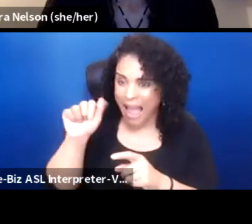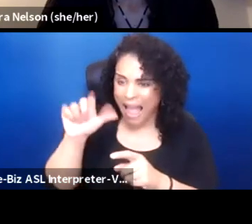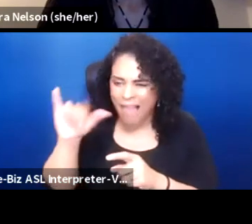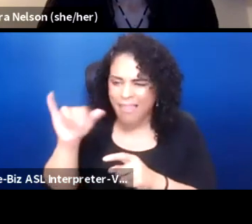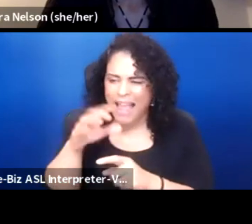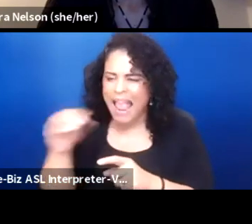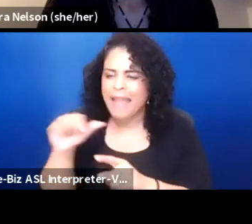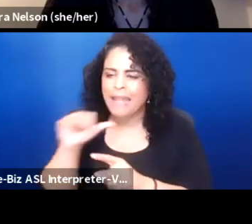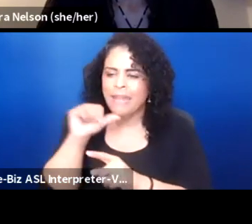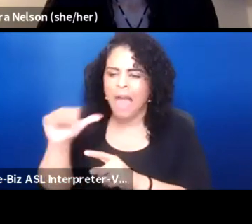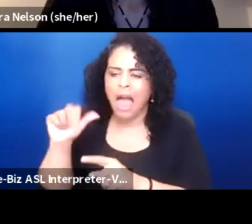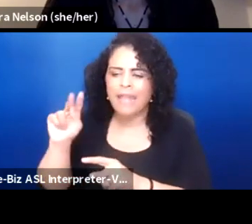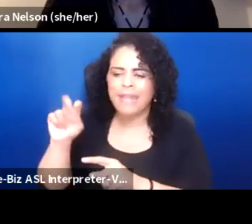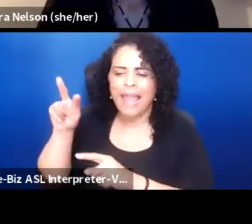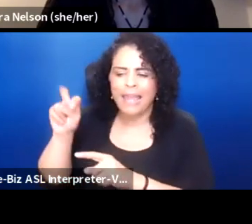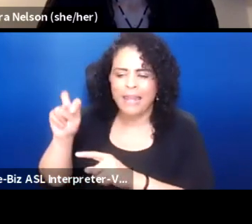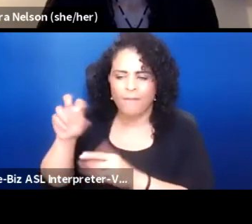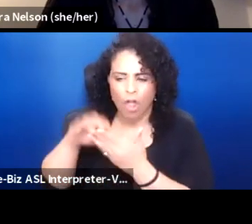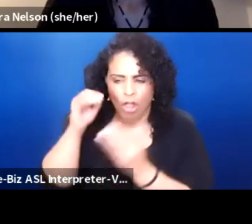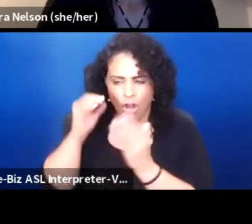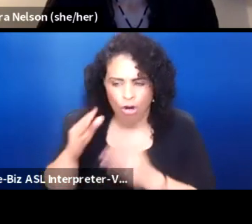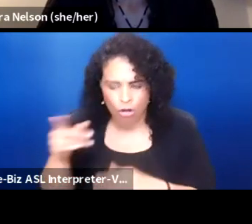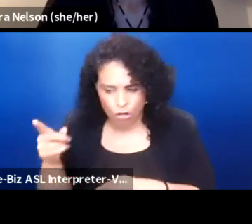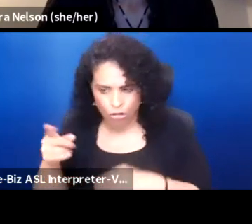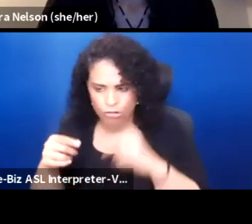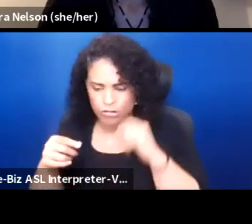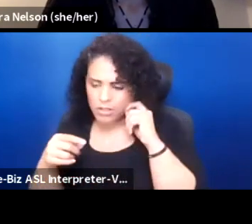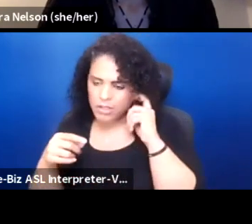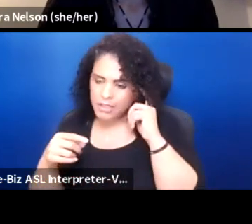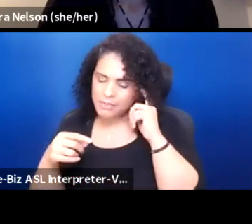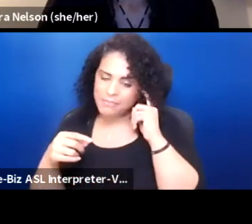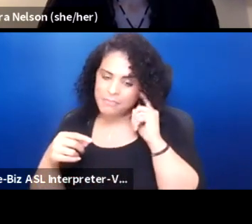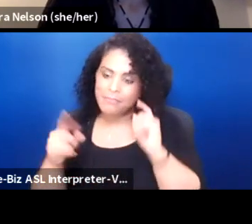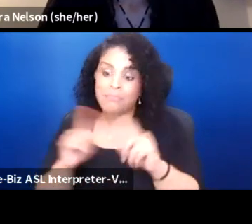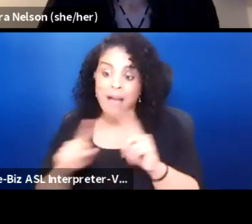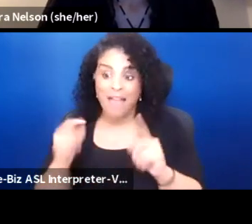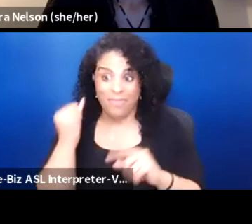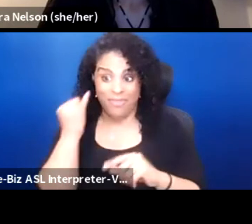but the idea that you're trying is huge.